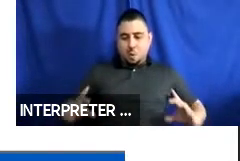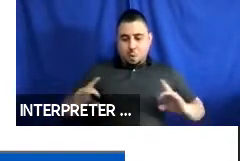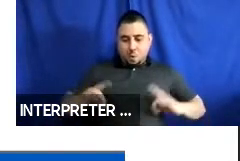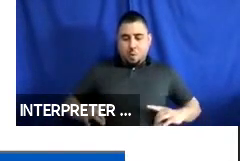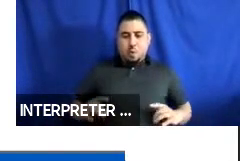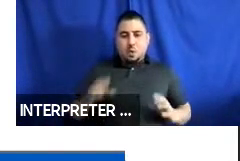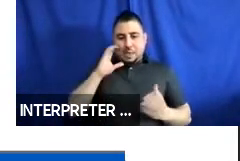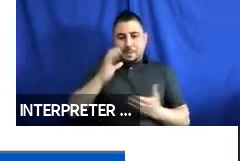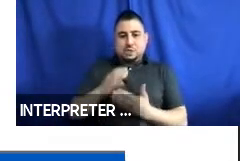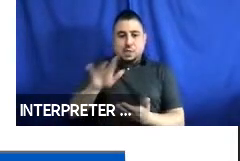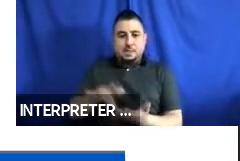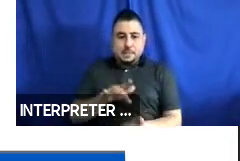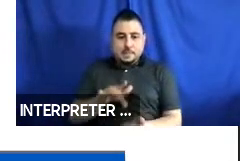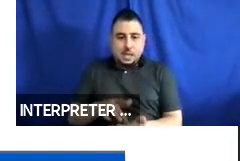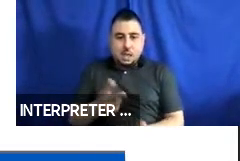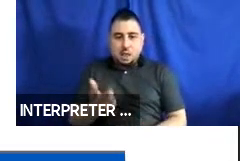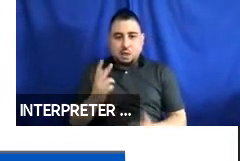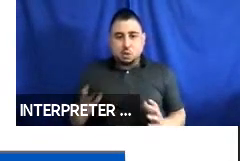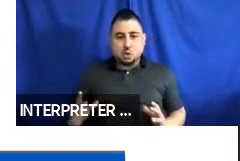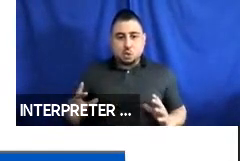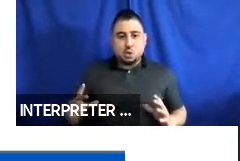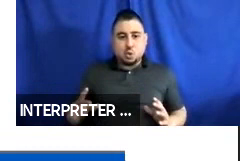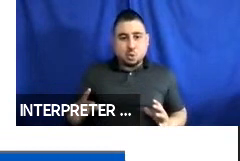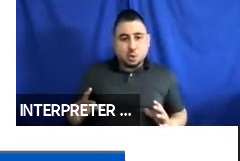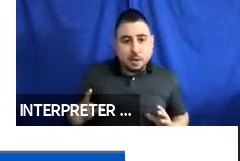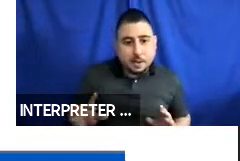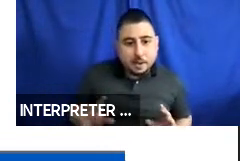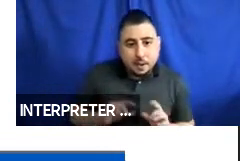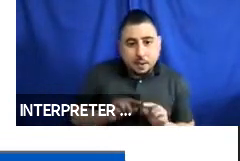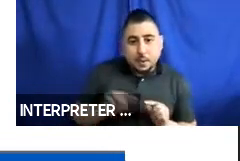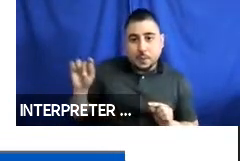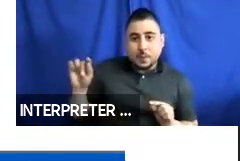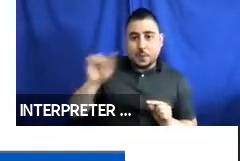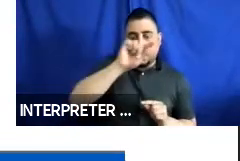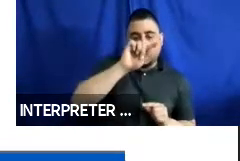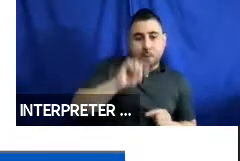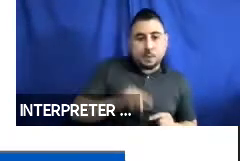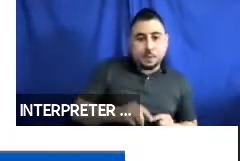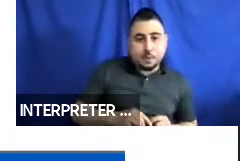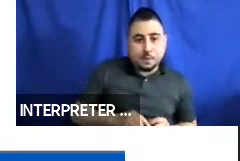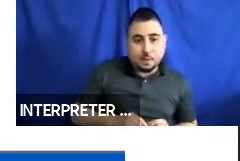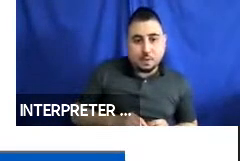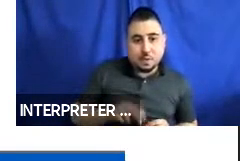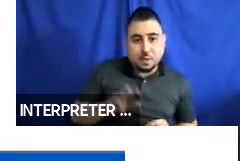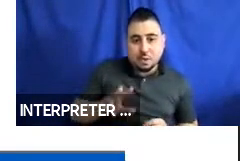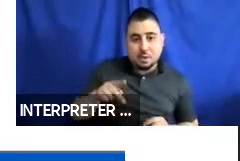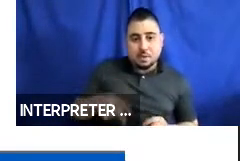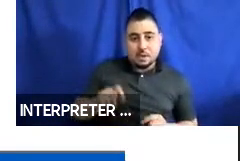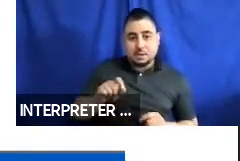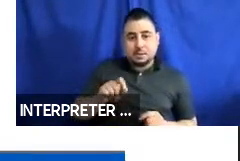in the middle is the three-point, forward-facing. You will see it, 3p-ff is the abbreviation